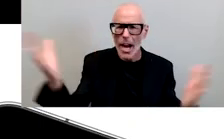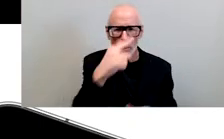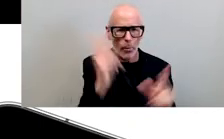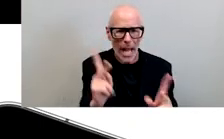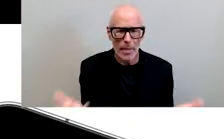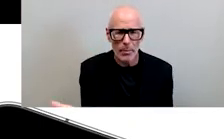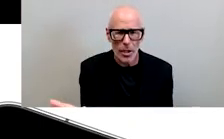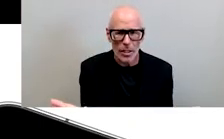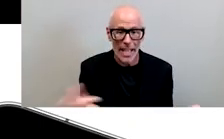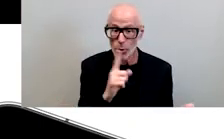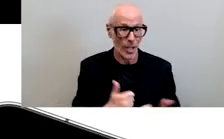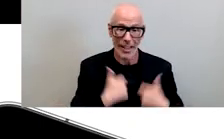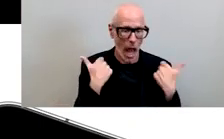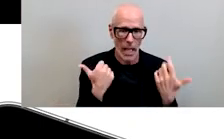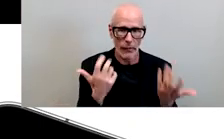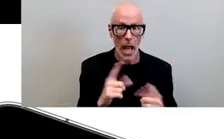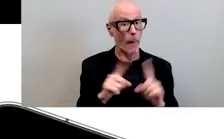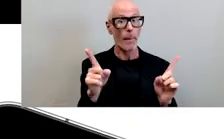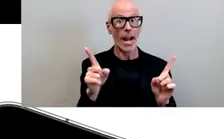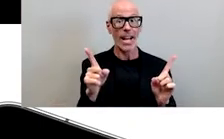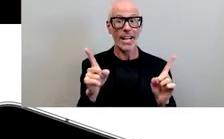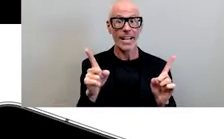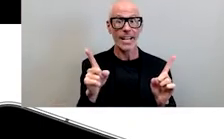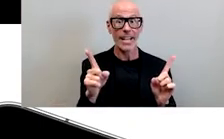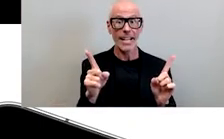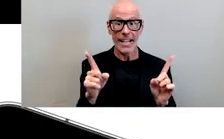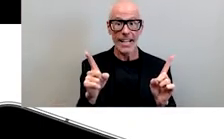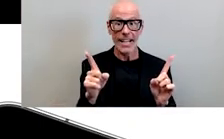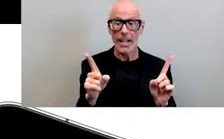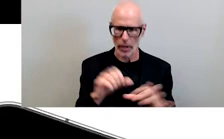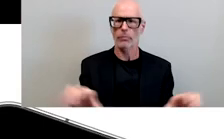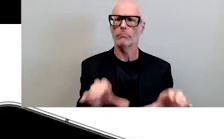in real life but yet was out there with the performative activism in june 2020. look the